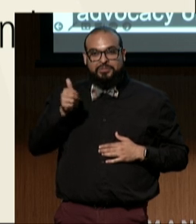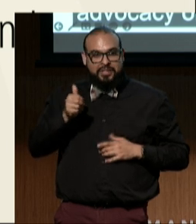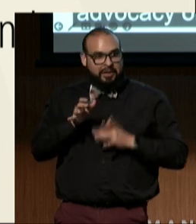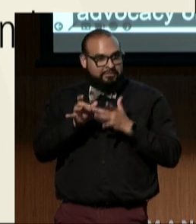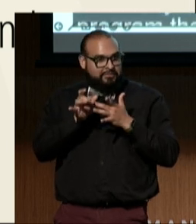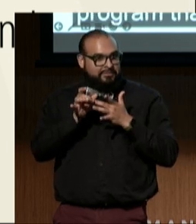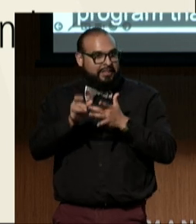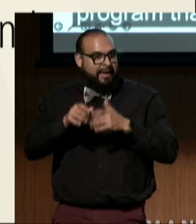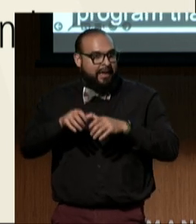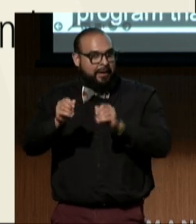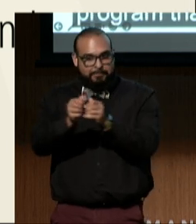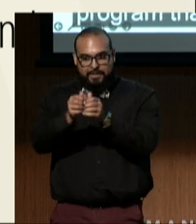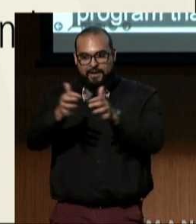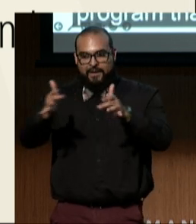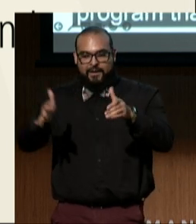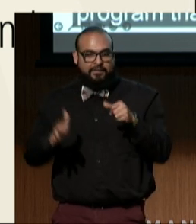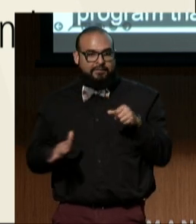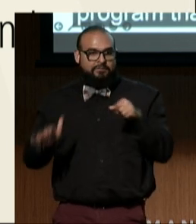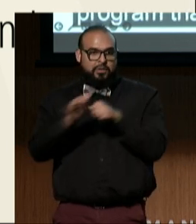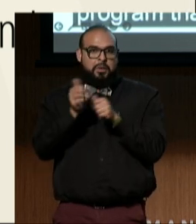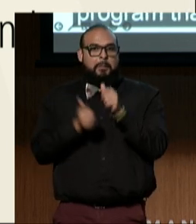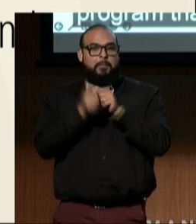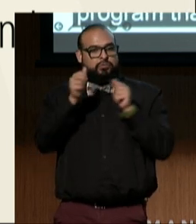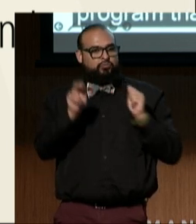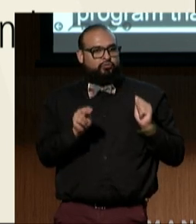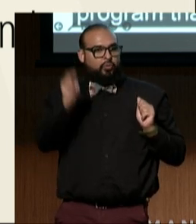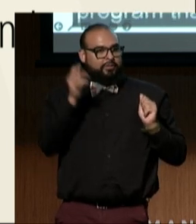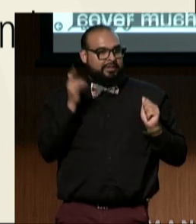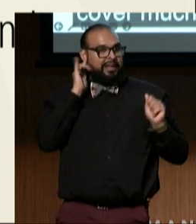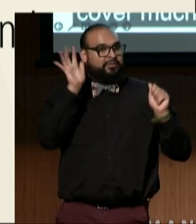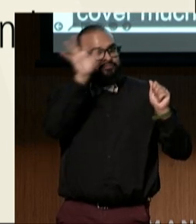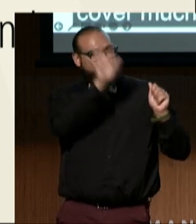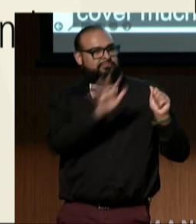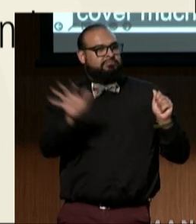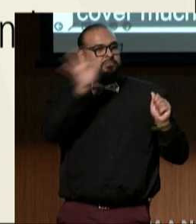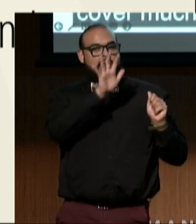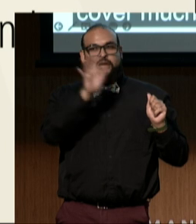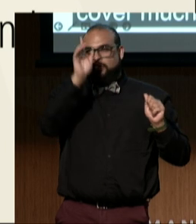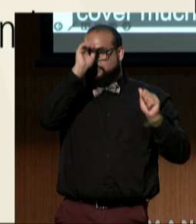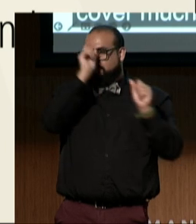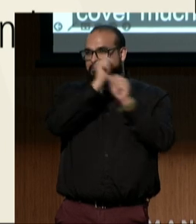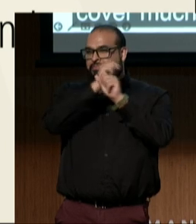and expanded to cover much of Northern California. She envisioned and launched DREDF's partnership